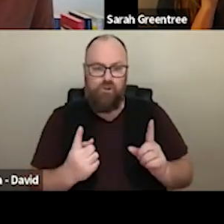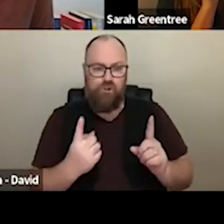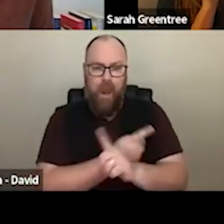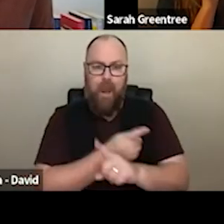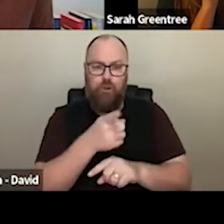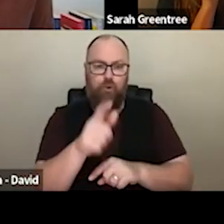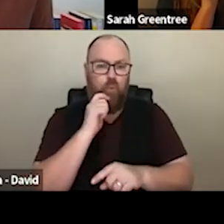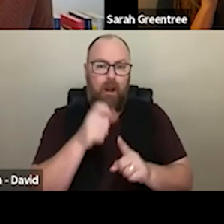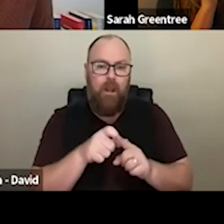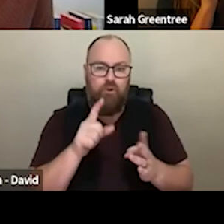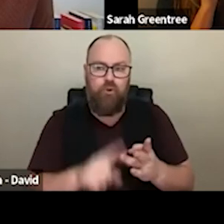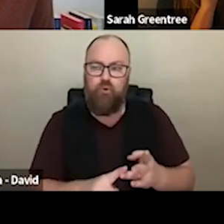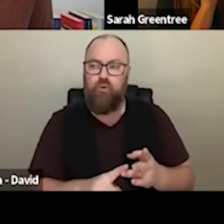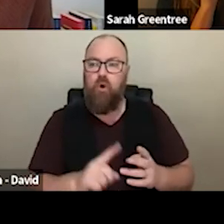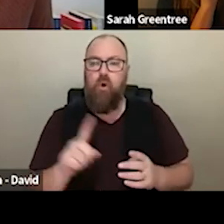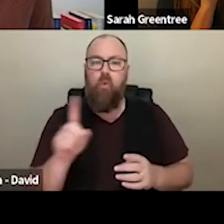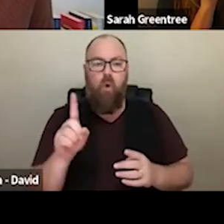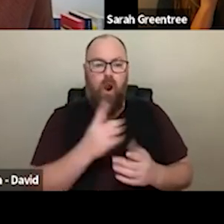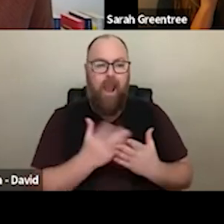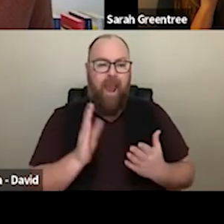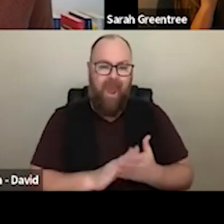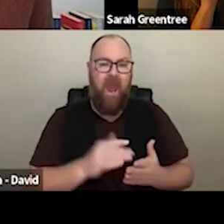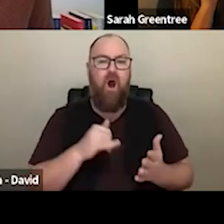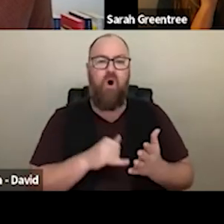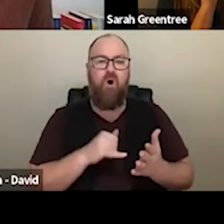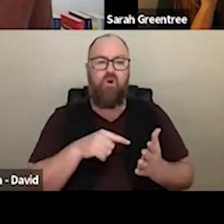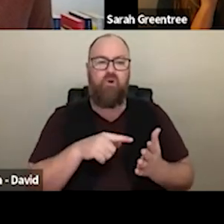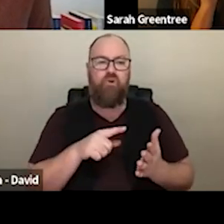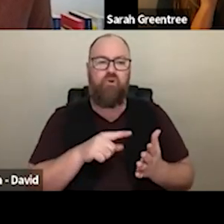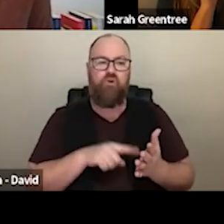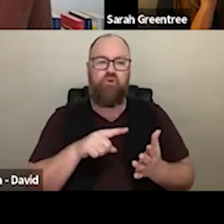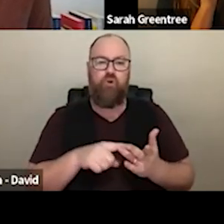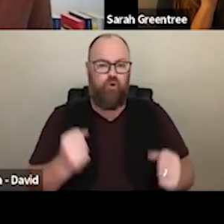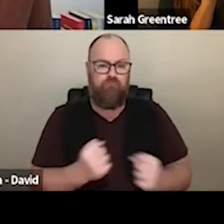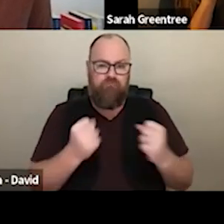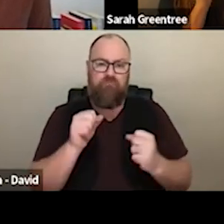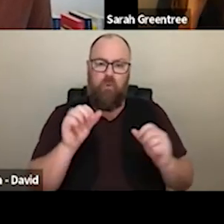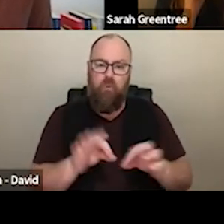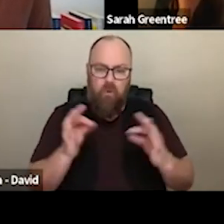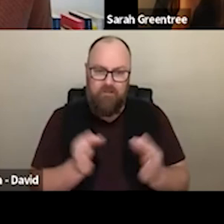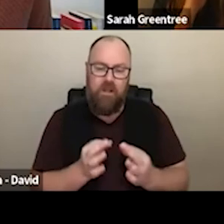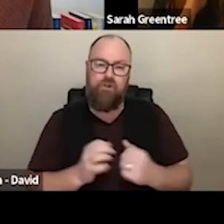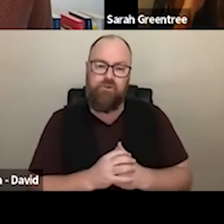, what other changes that you are going to be making, and seeking, and making your way through? And now getting your way through, and that's a really great opportunity for us to have